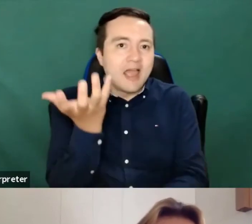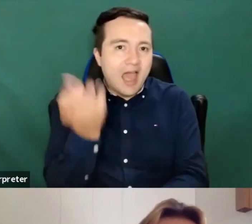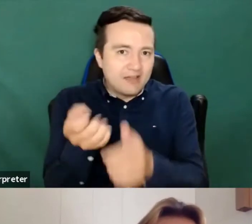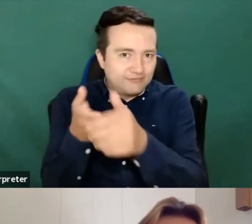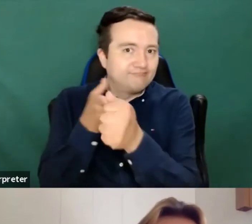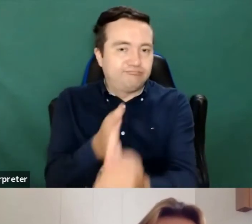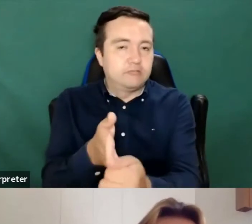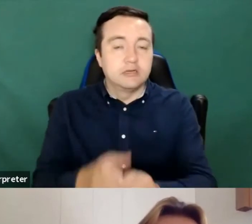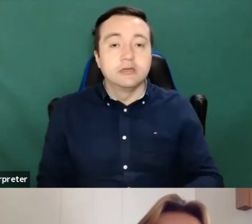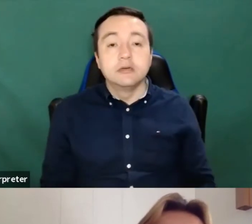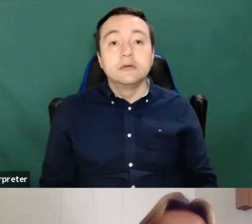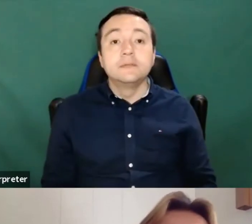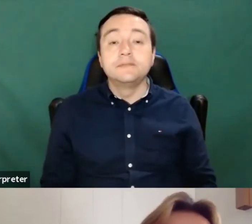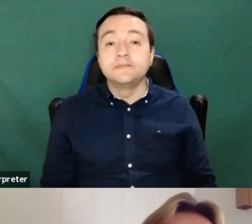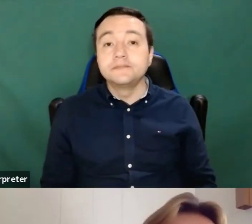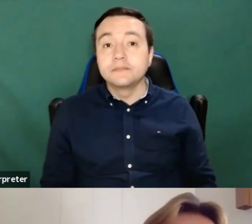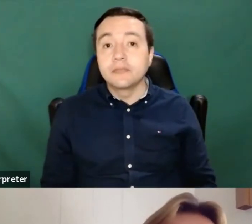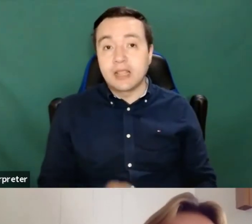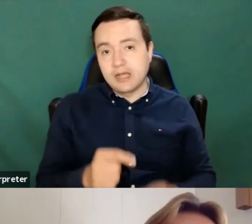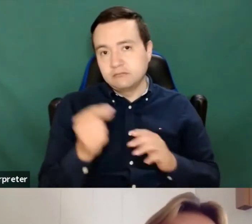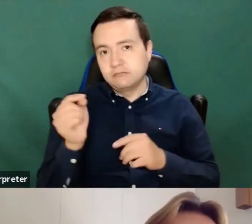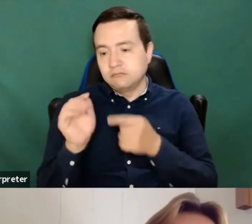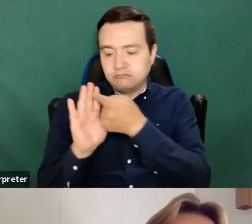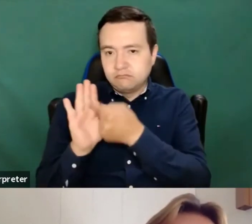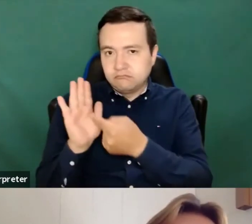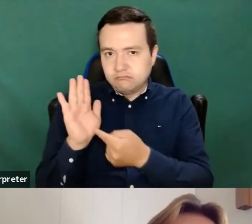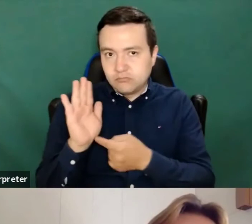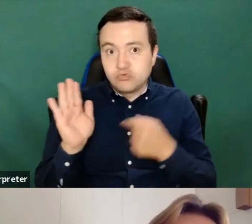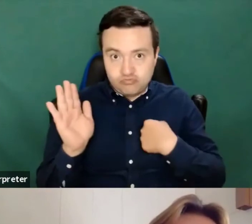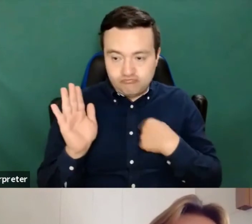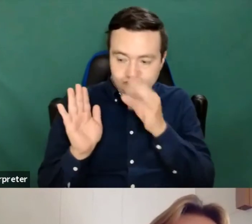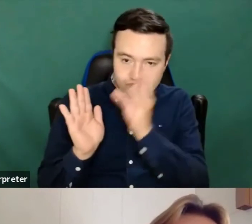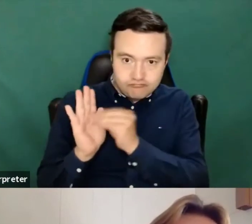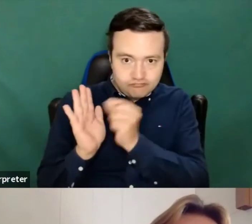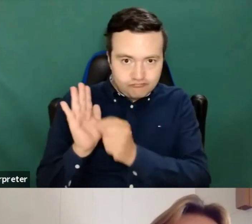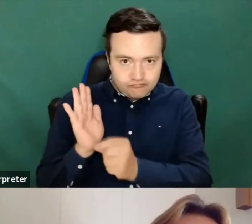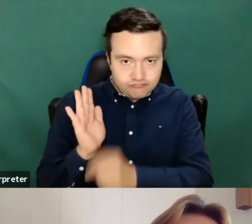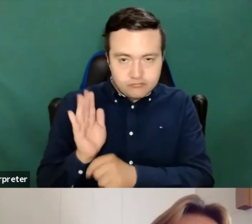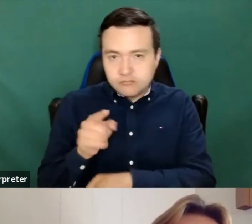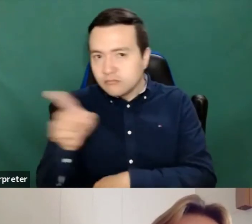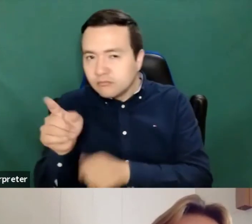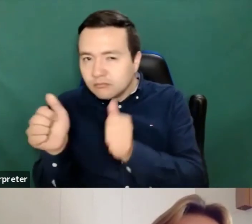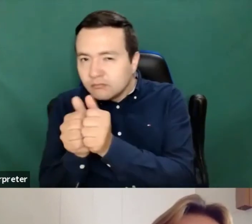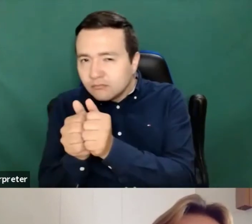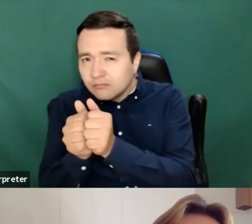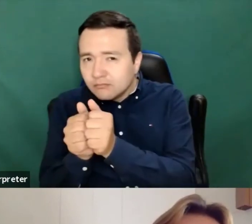Those were my main points that I noted down in meal, might I call on you to compliment me?